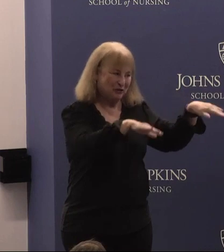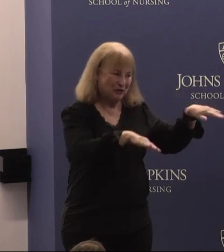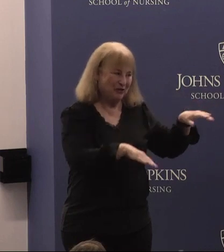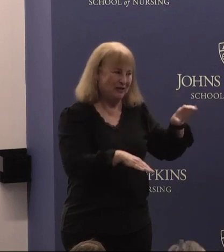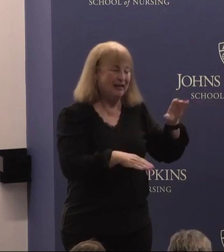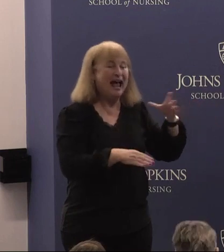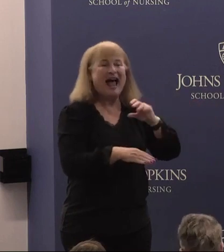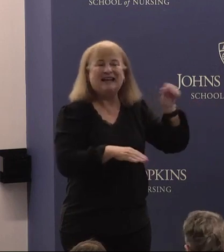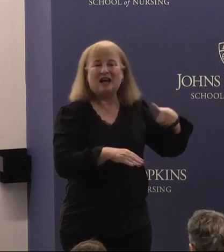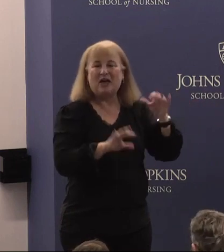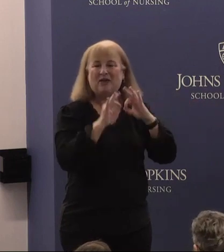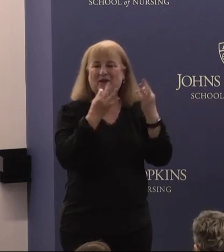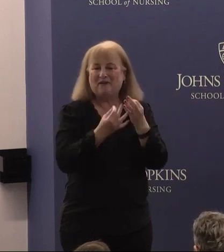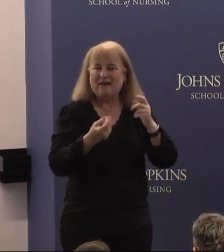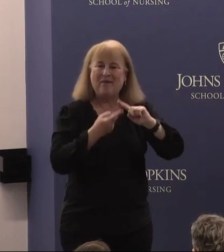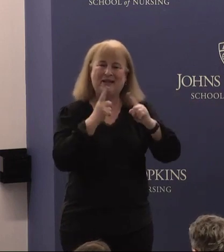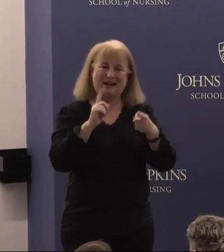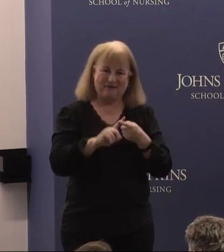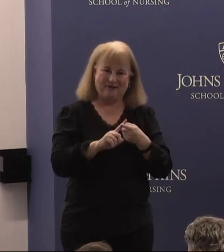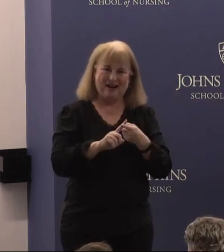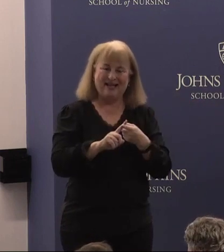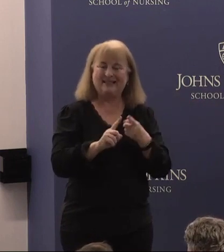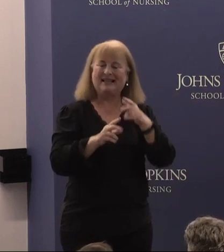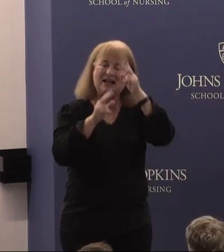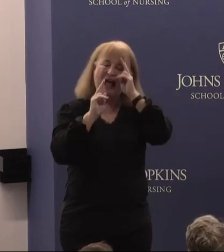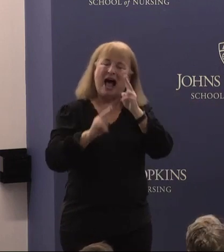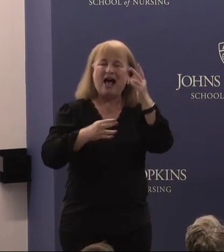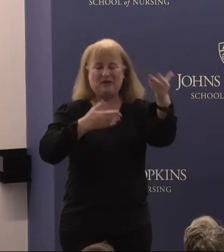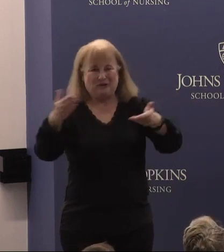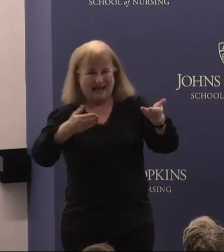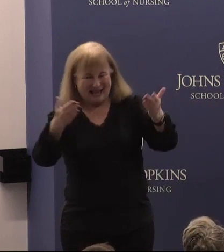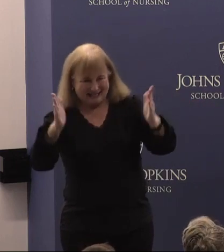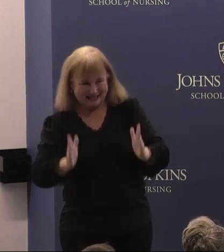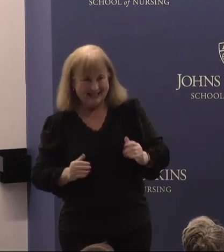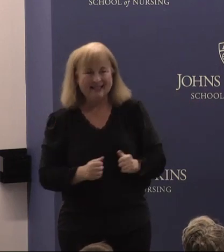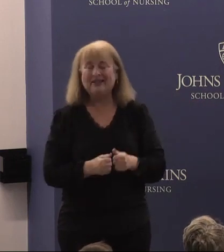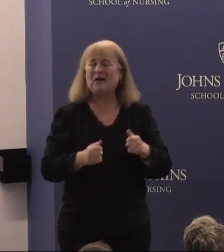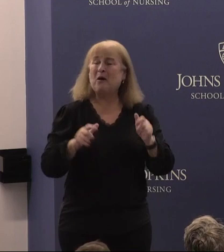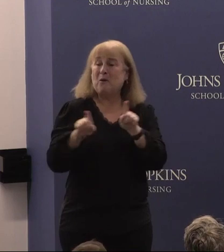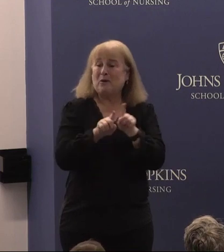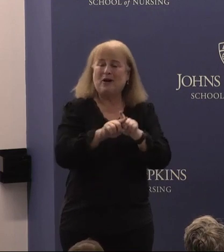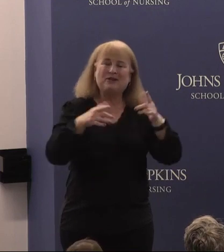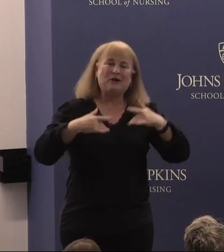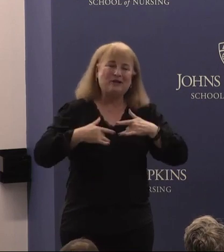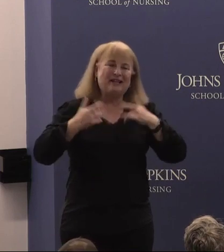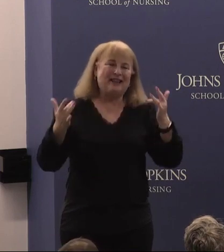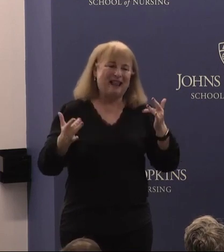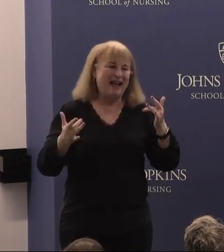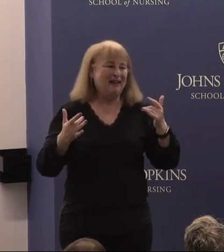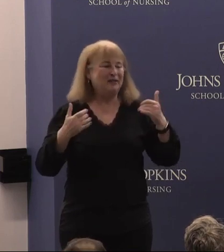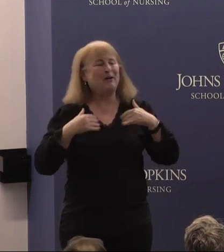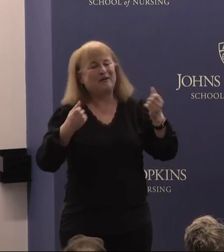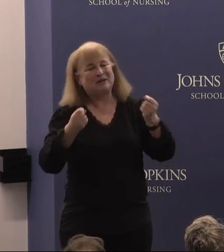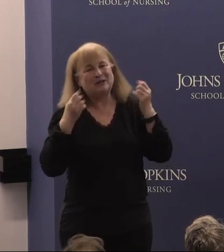and other family and friends, and honored guests. We're also delighted to have so many friends that